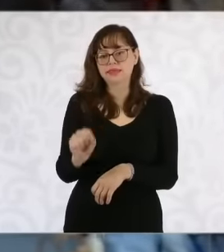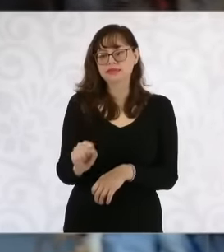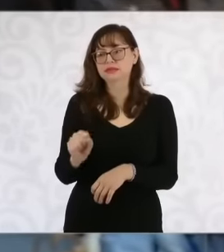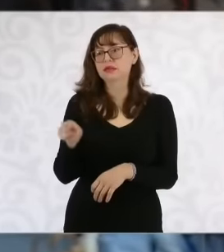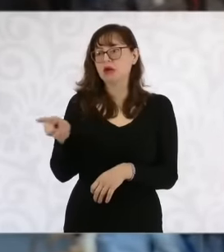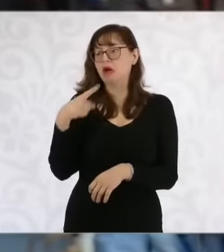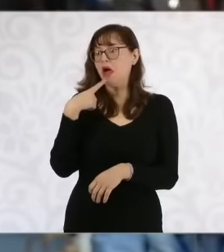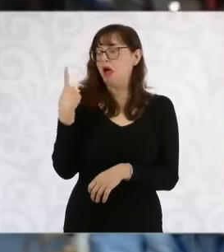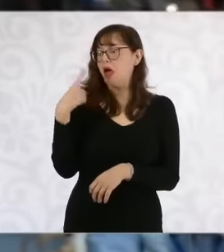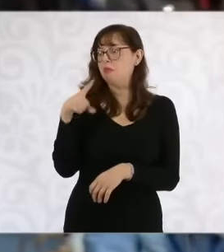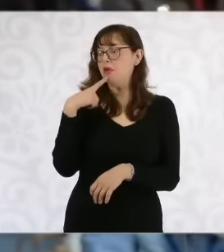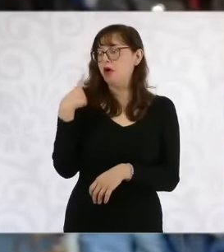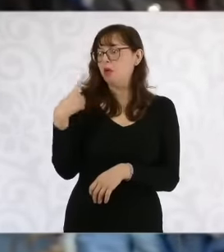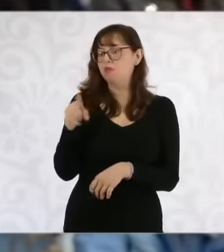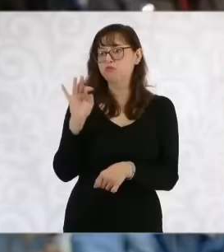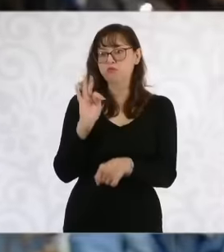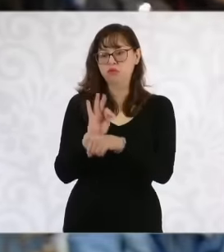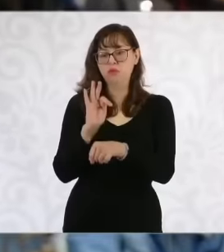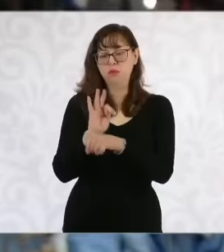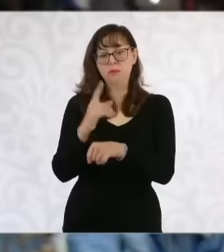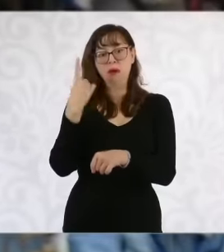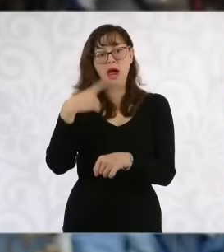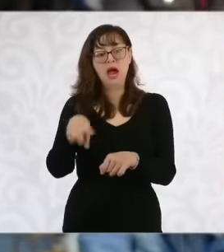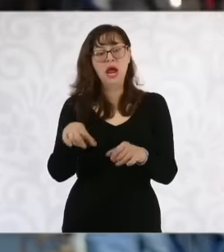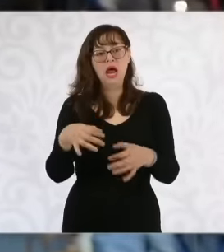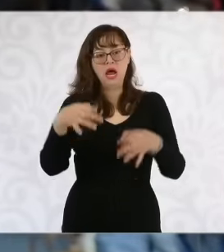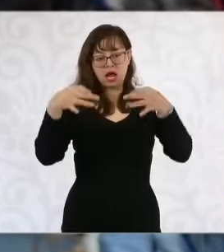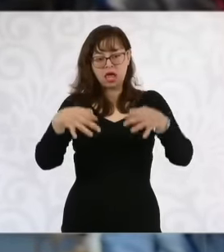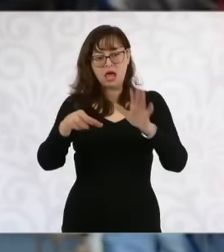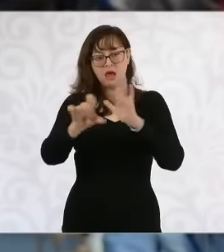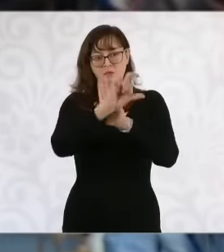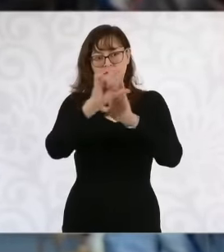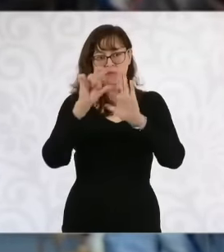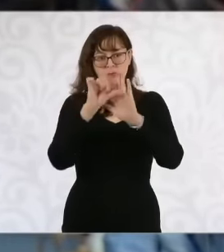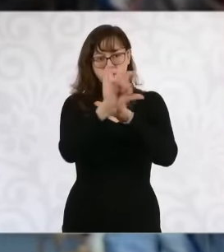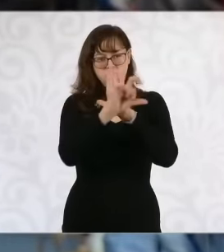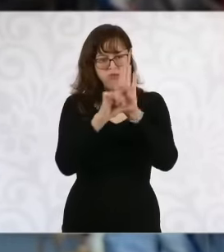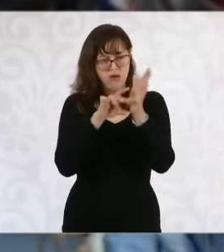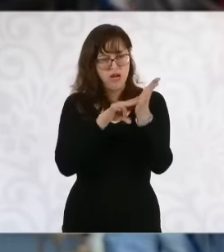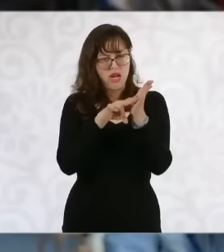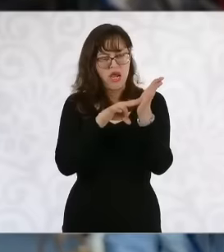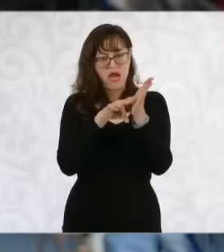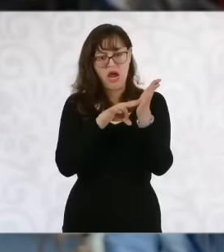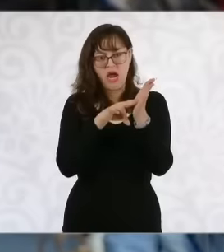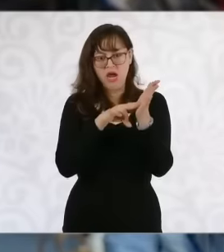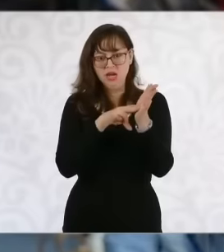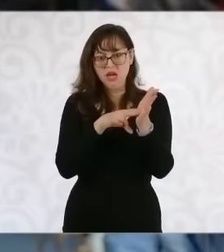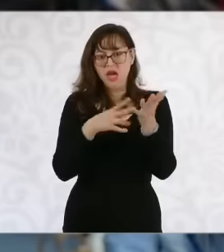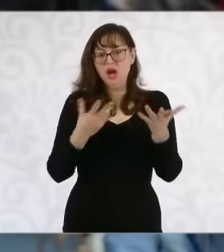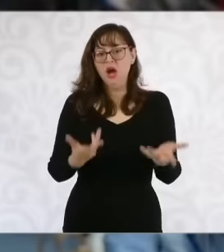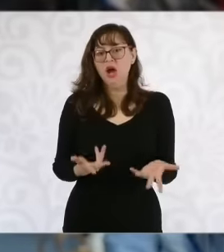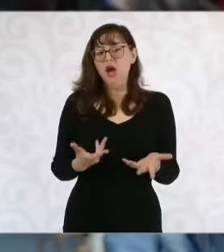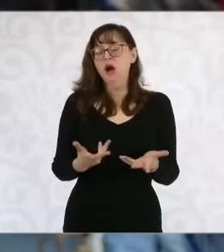with warning labeling regarding what they contain. The question would be this